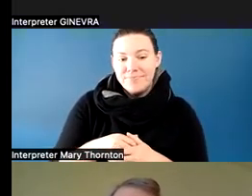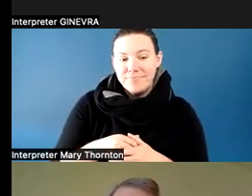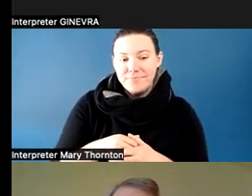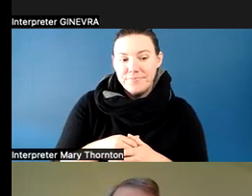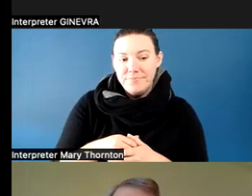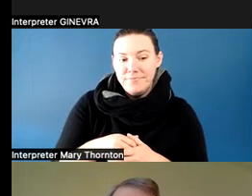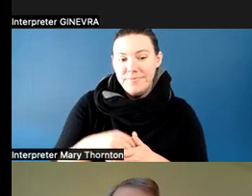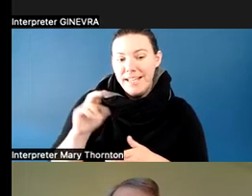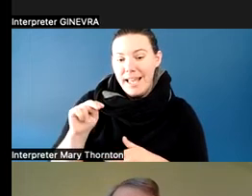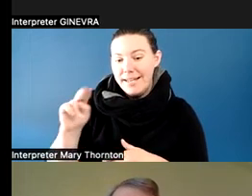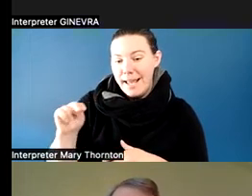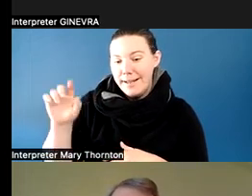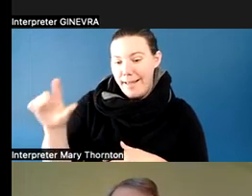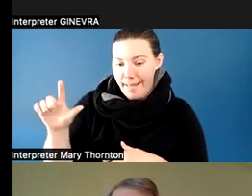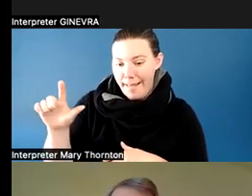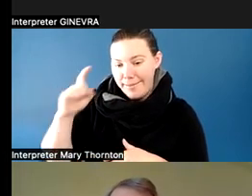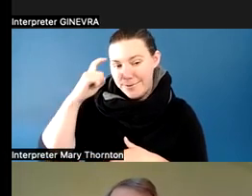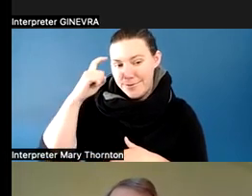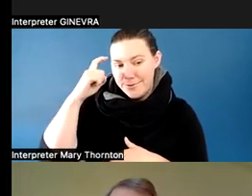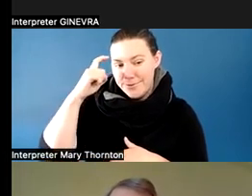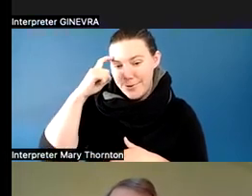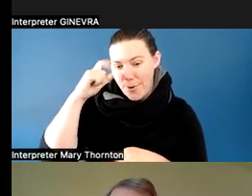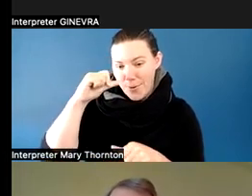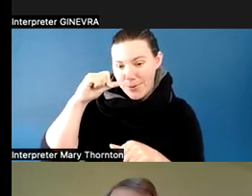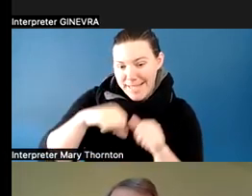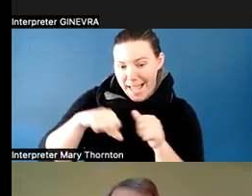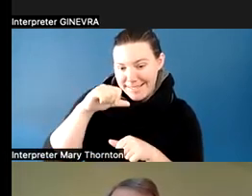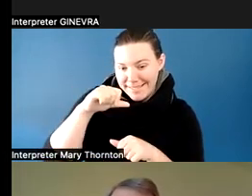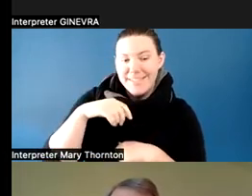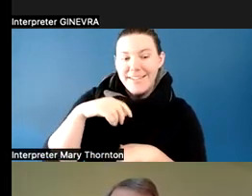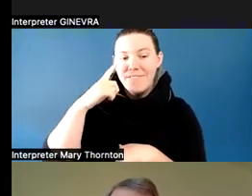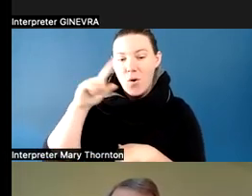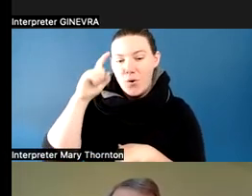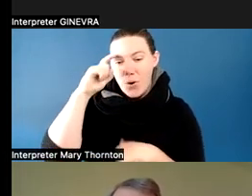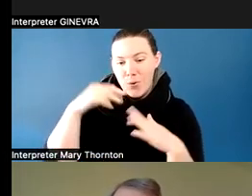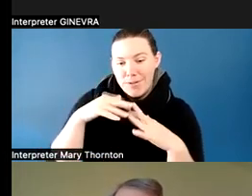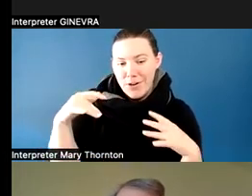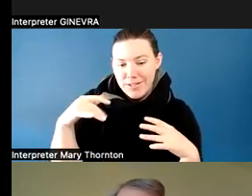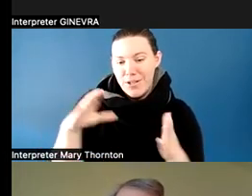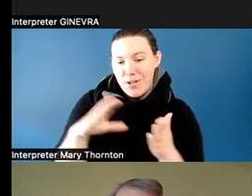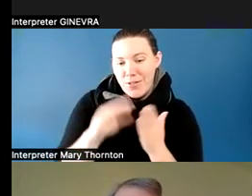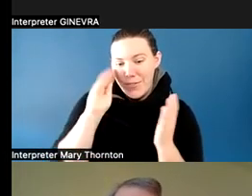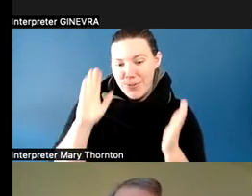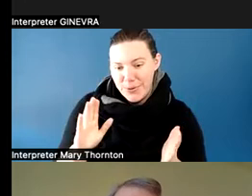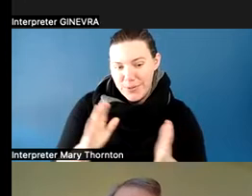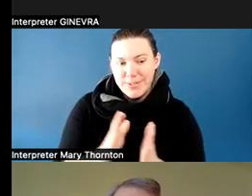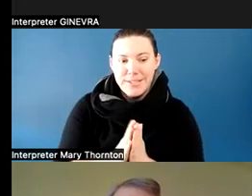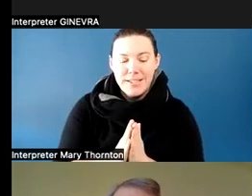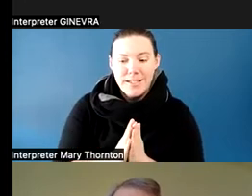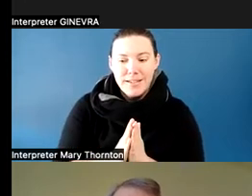by quite a good measure. Originally, we had been-- have to go back about five years.